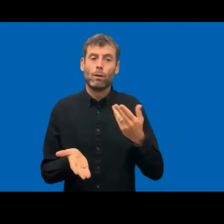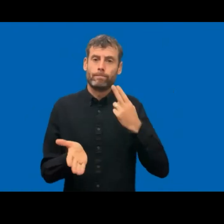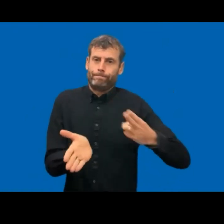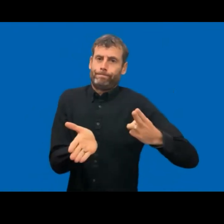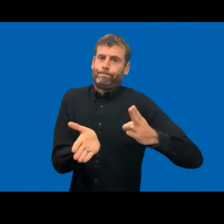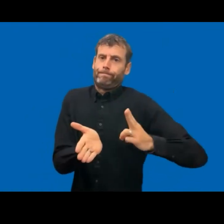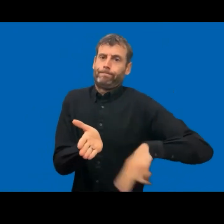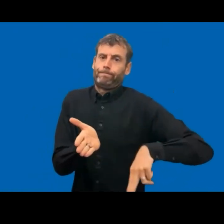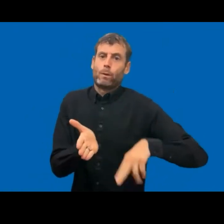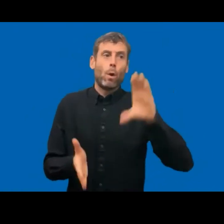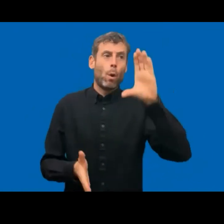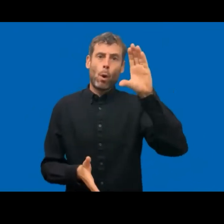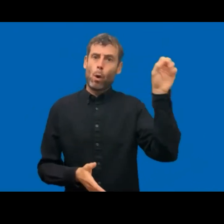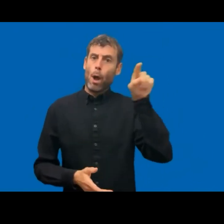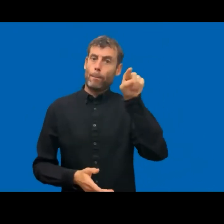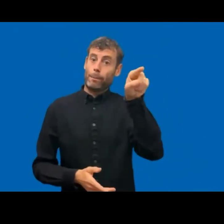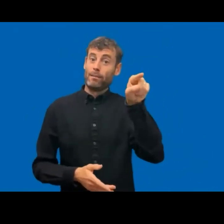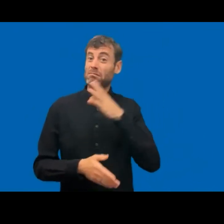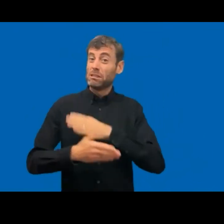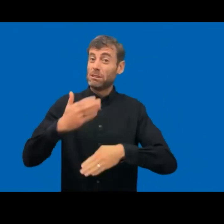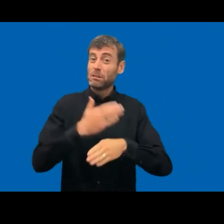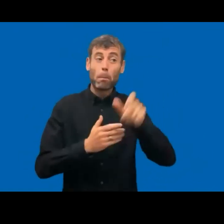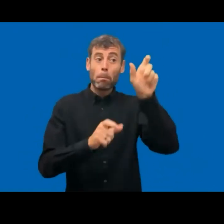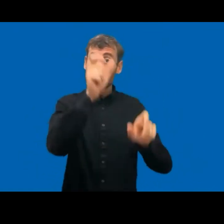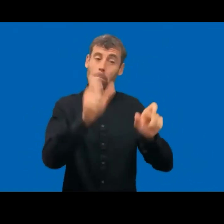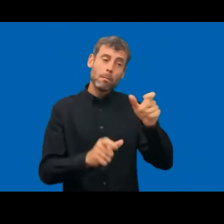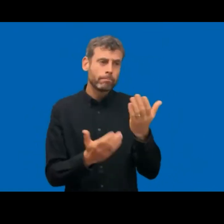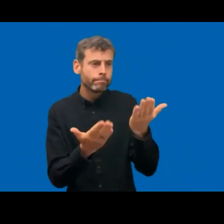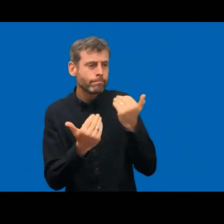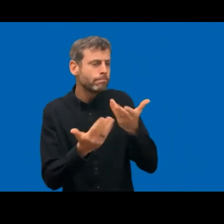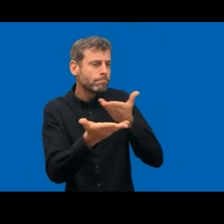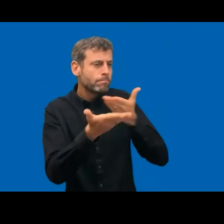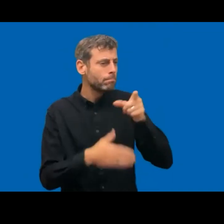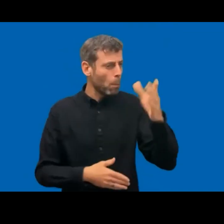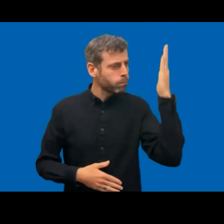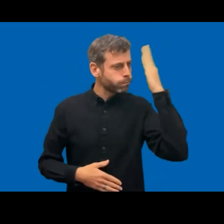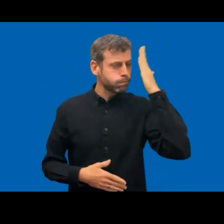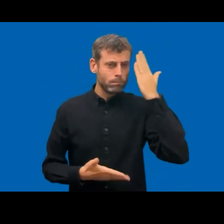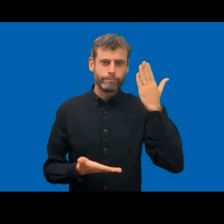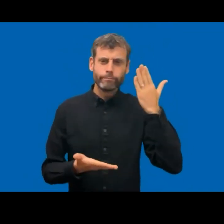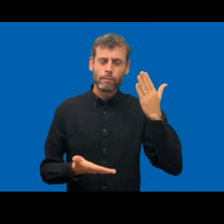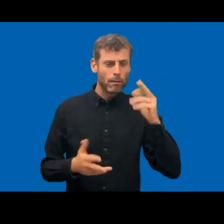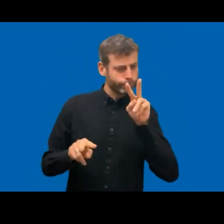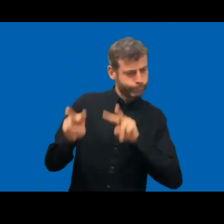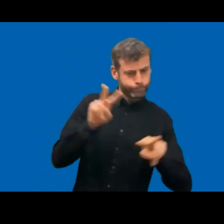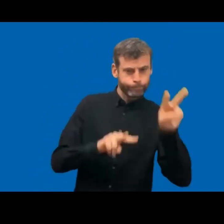in a revised web accessibility directive, authoring tools which are the tools that the